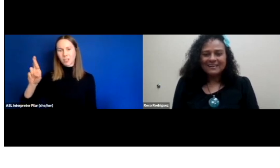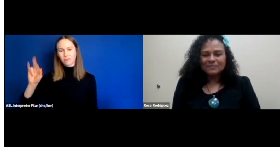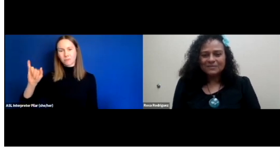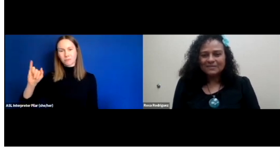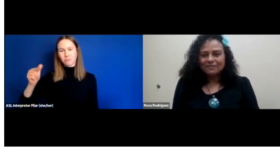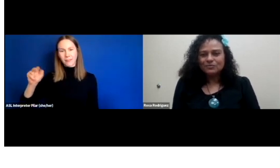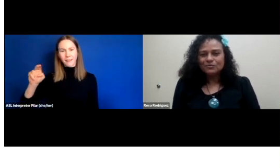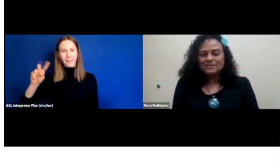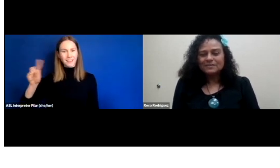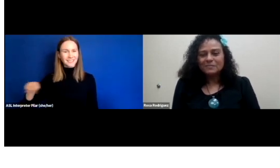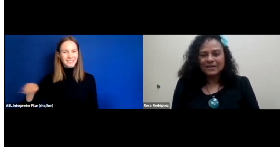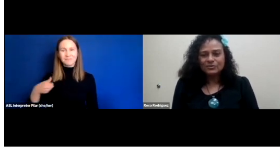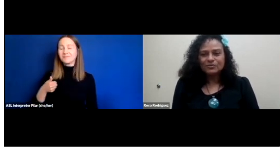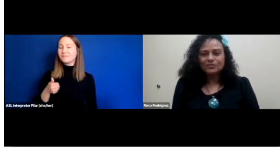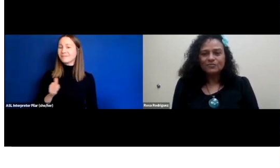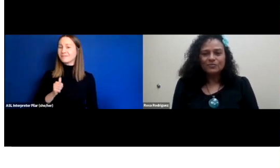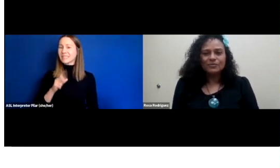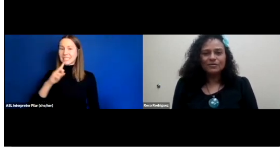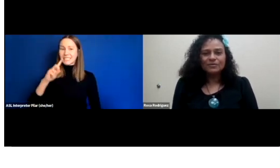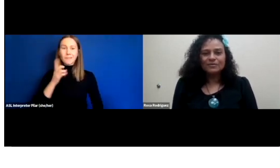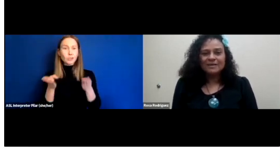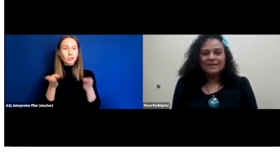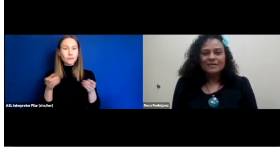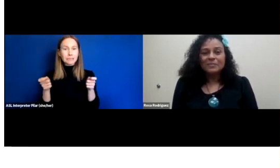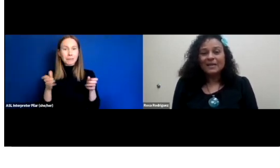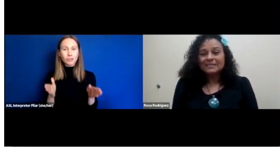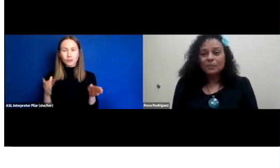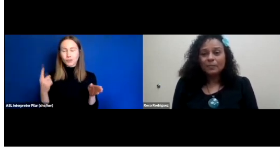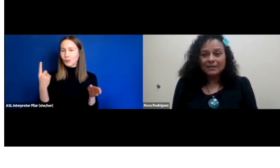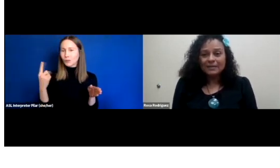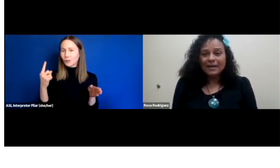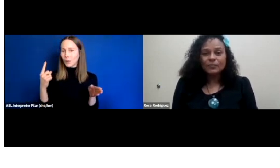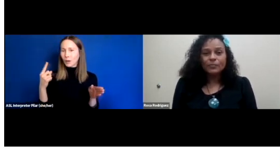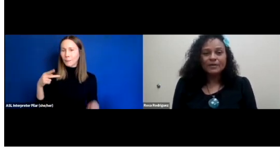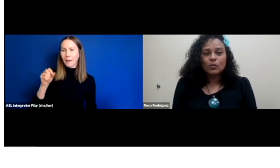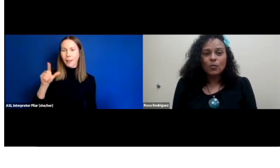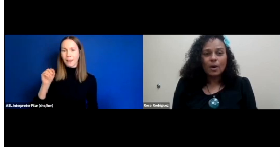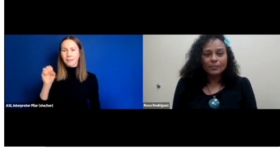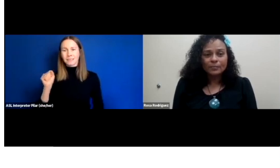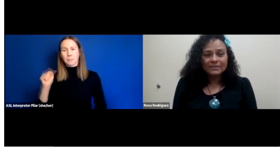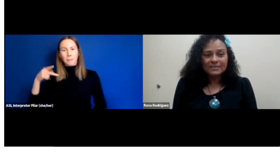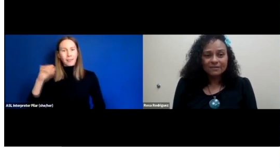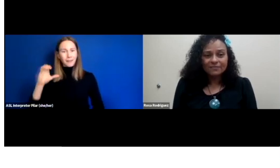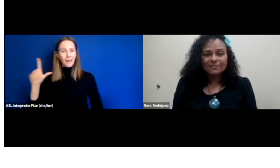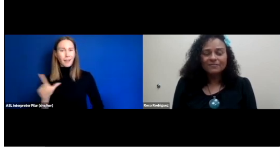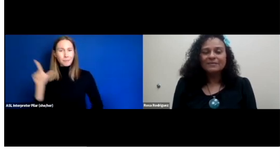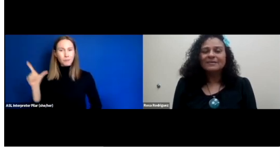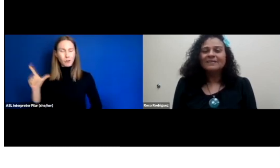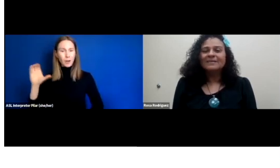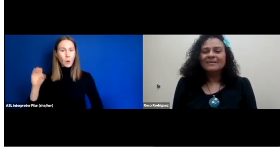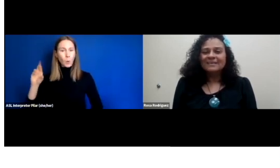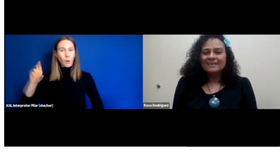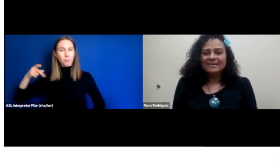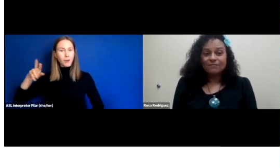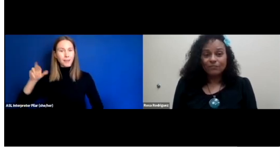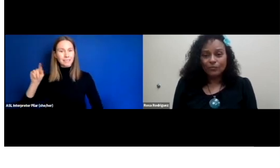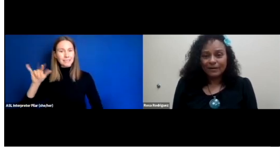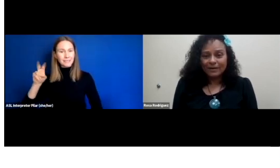I am the Deaf Services manager for the Pinellas Public Library Cooperative in Florida.